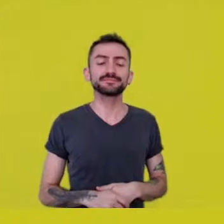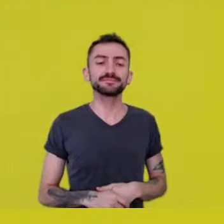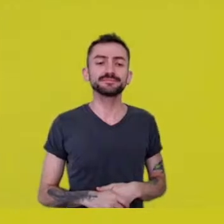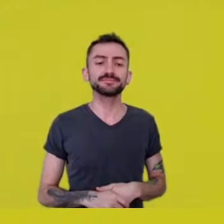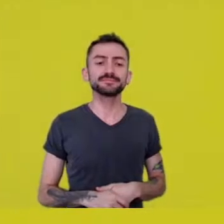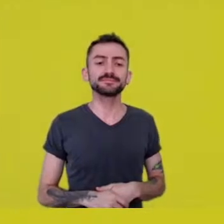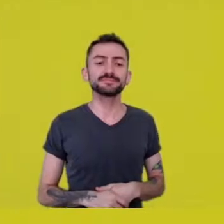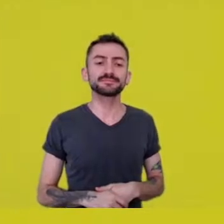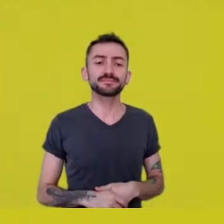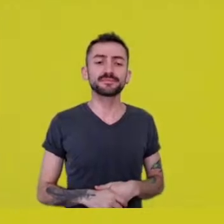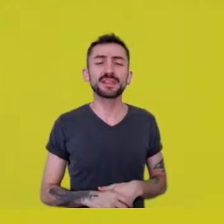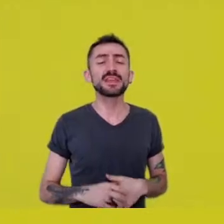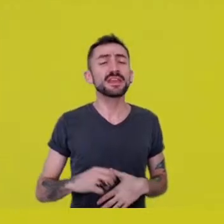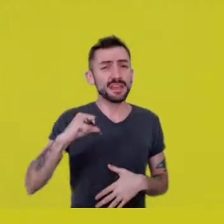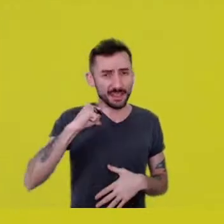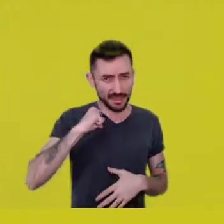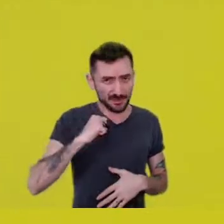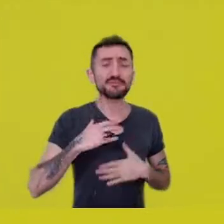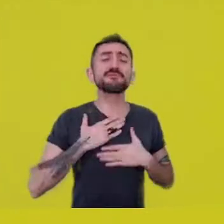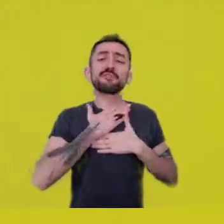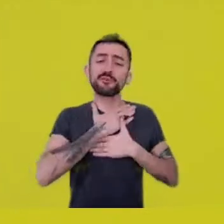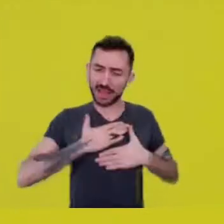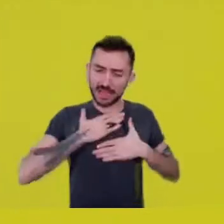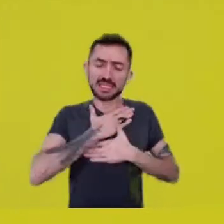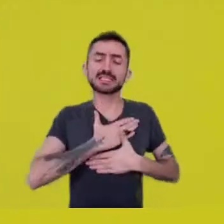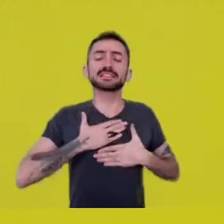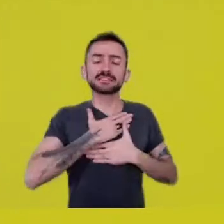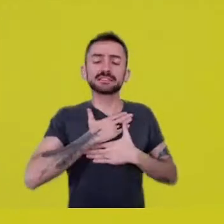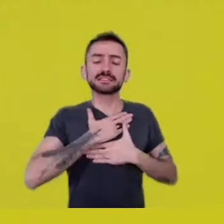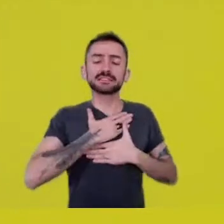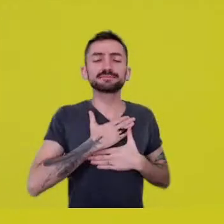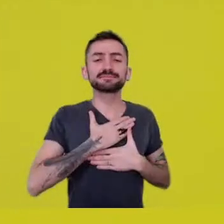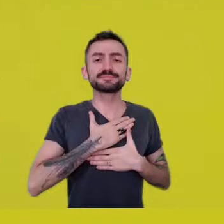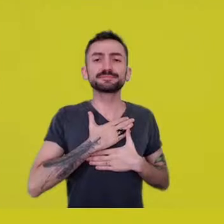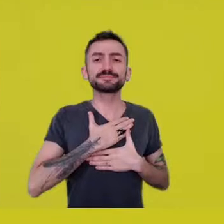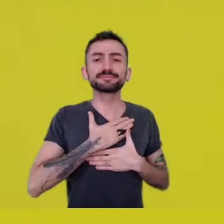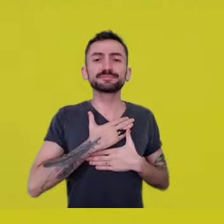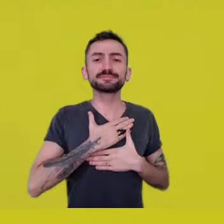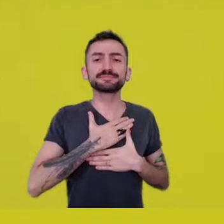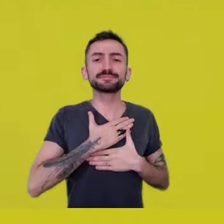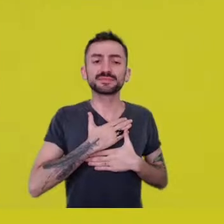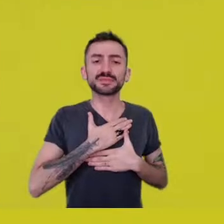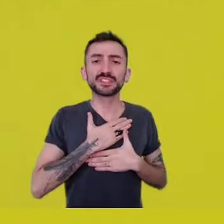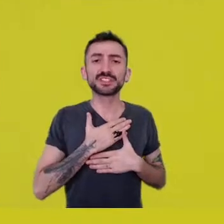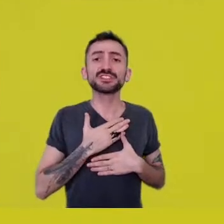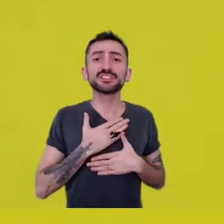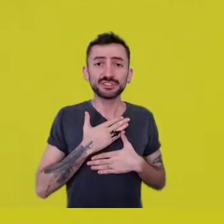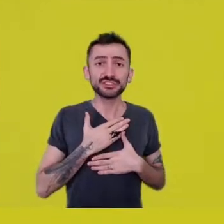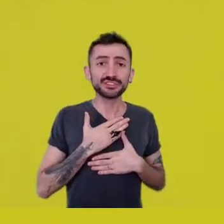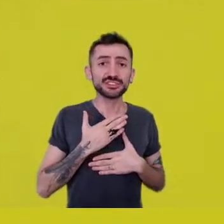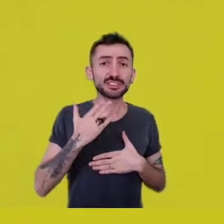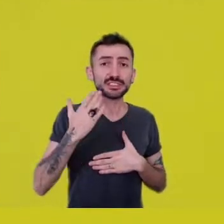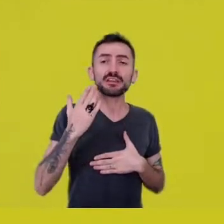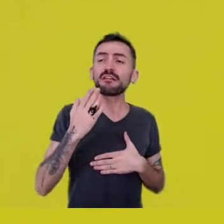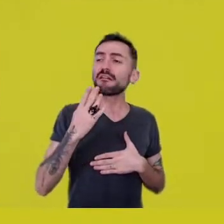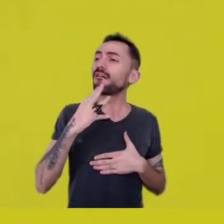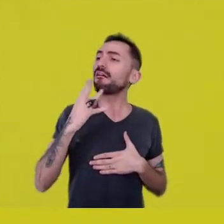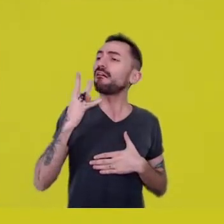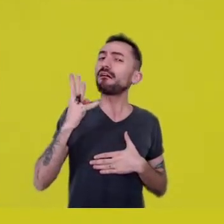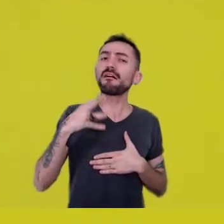I’m very happy to recognize in my generation, and even younger than me